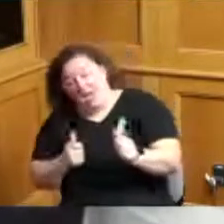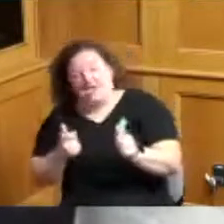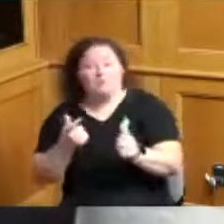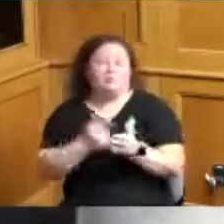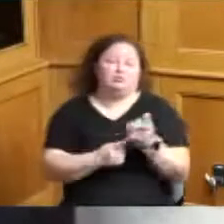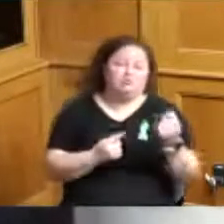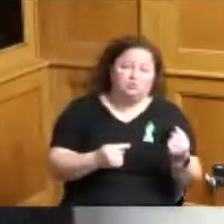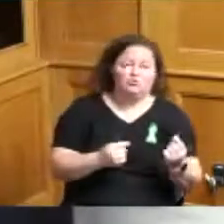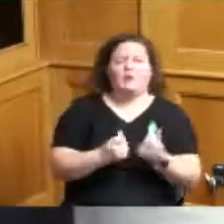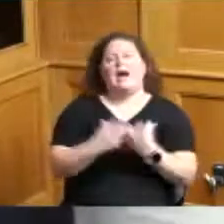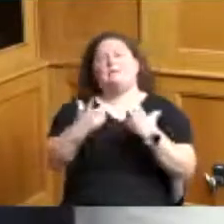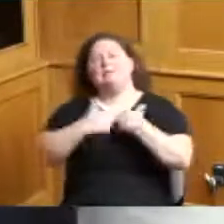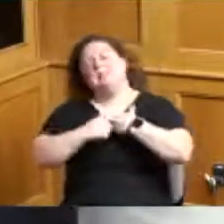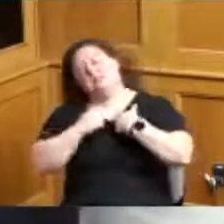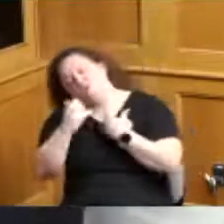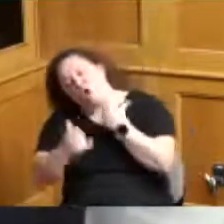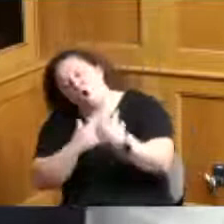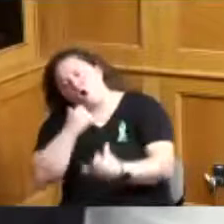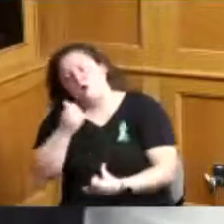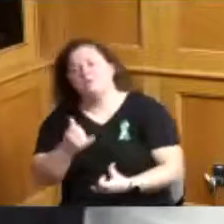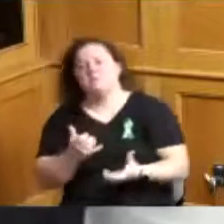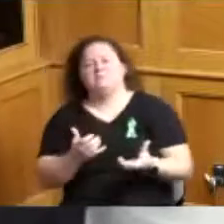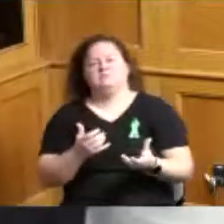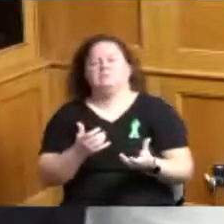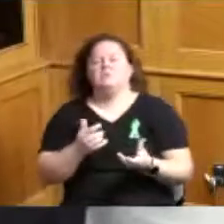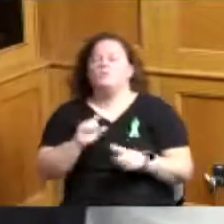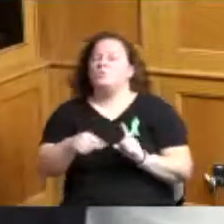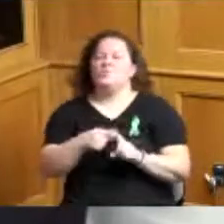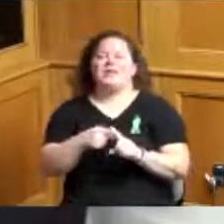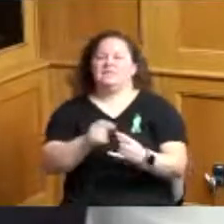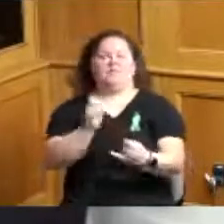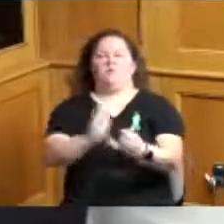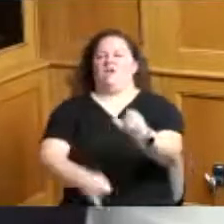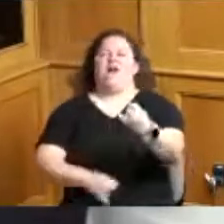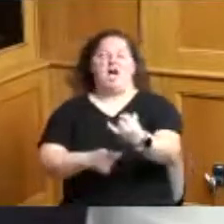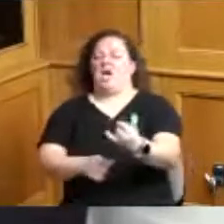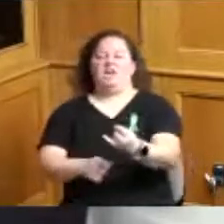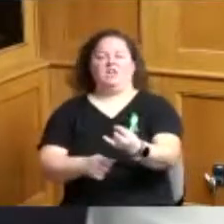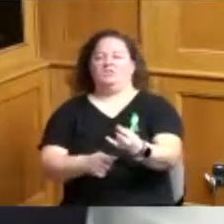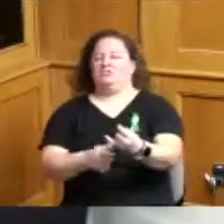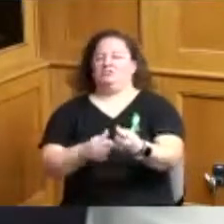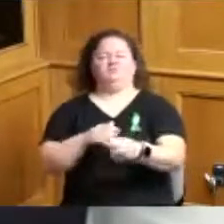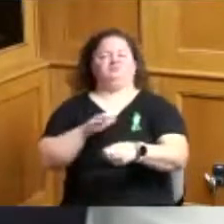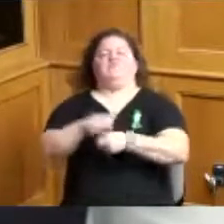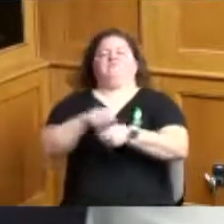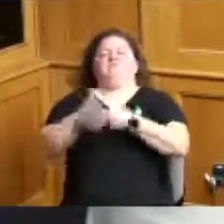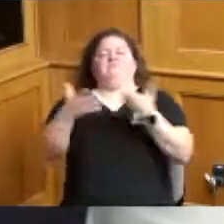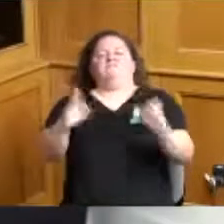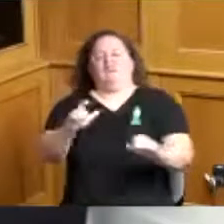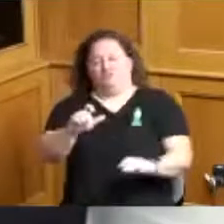when is the when is the when is enough enough so that we have a better understanding and we